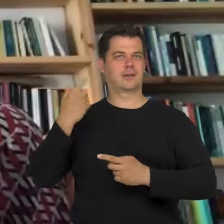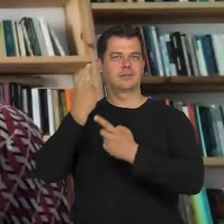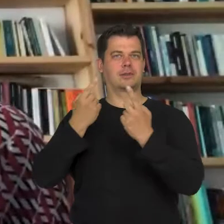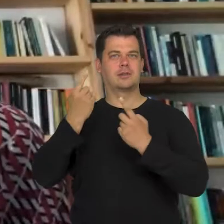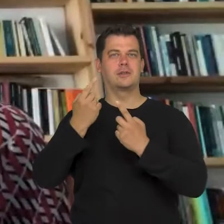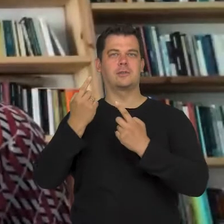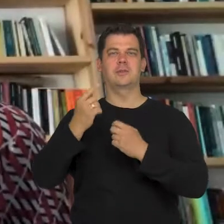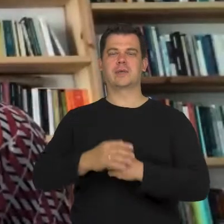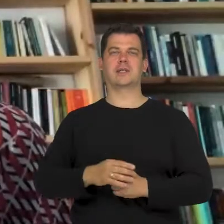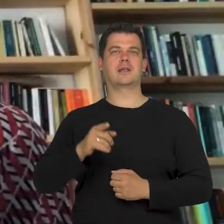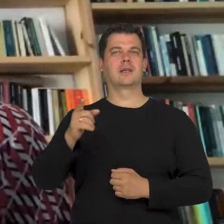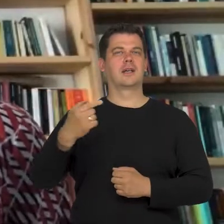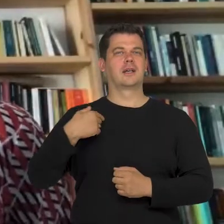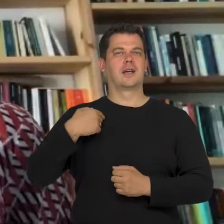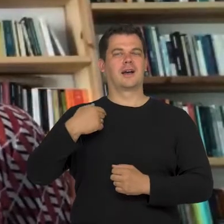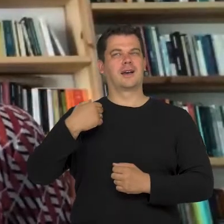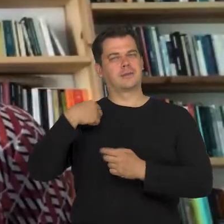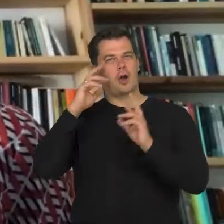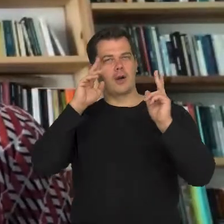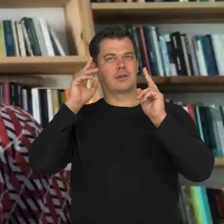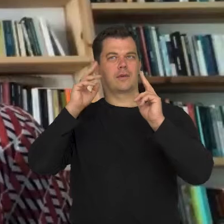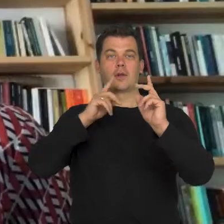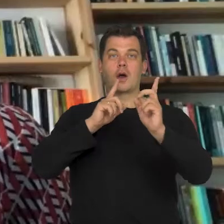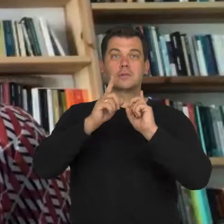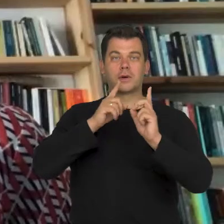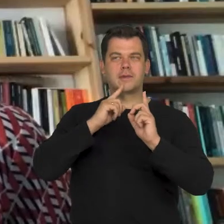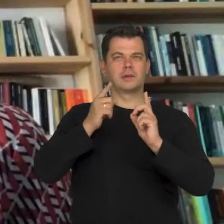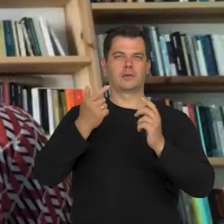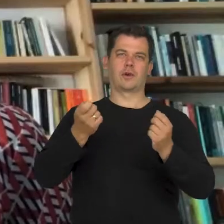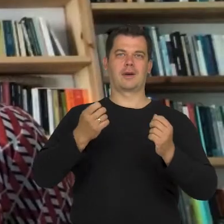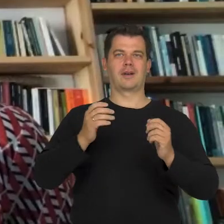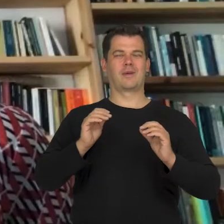and later I noticed, that what I feel is not necessary fear of that image